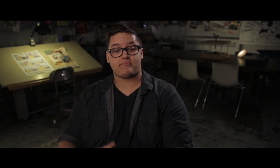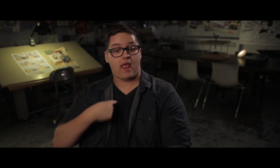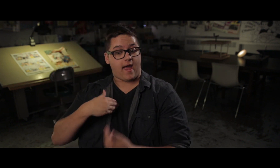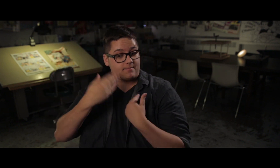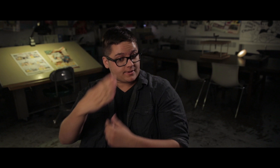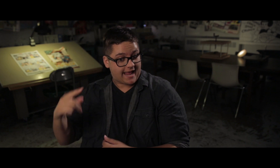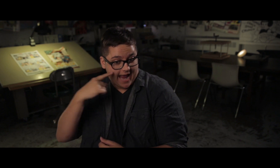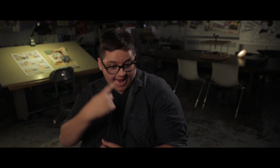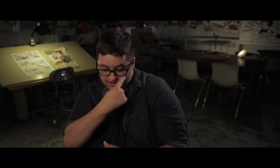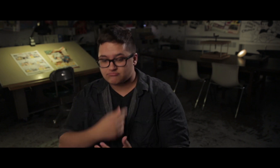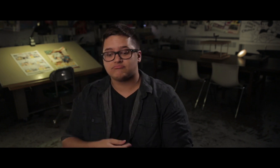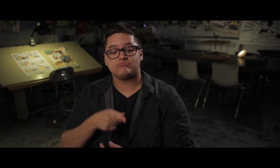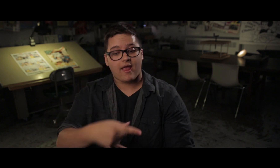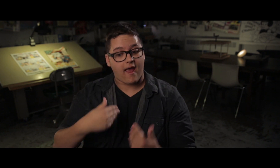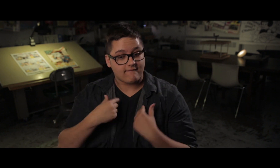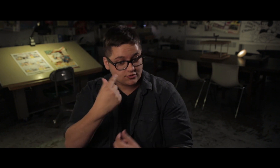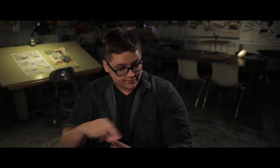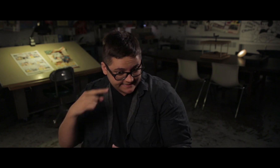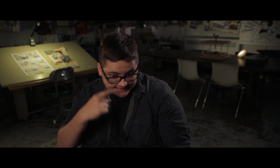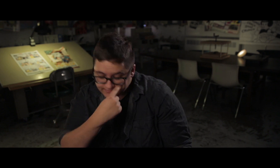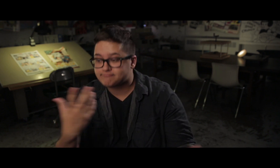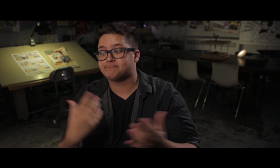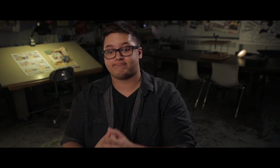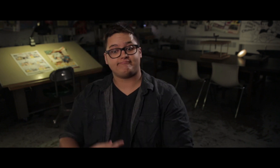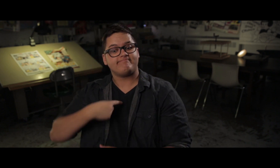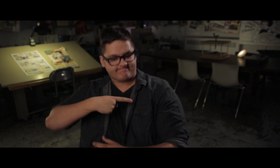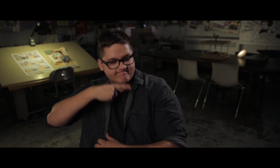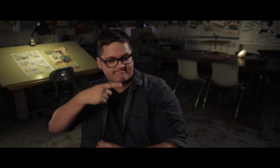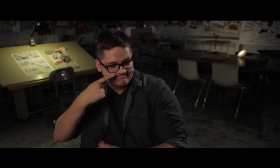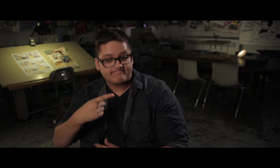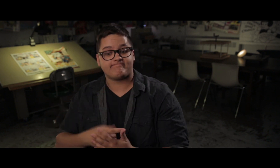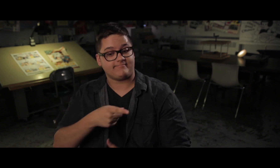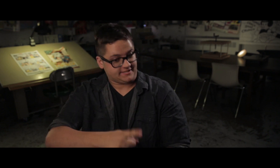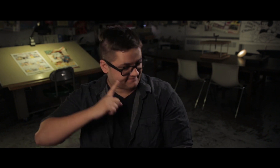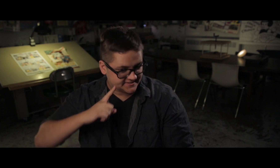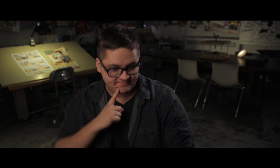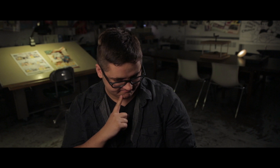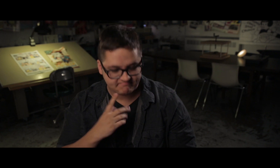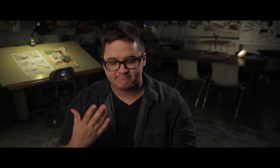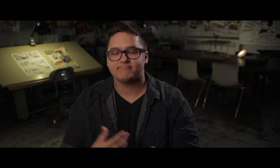I have blue eyes and you have green eyes. I am hearing and you are Deaf.”